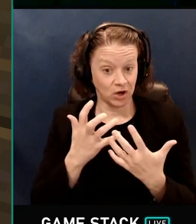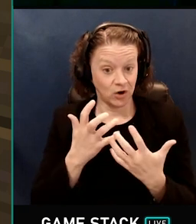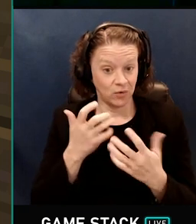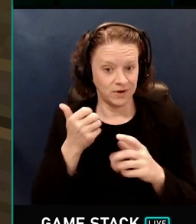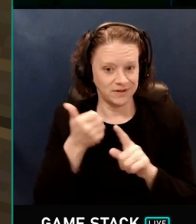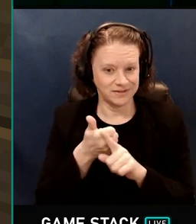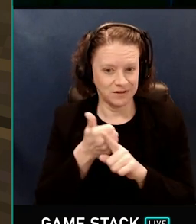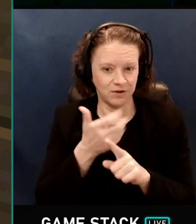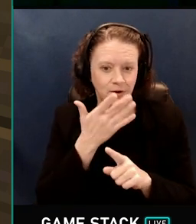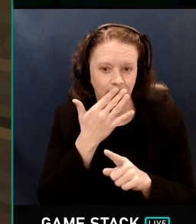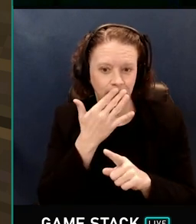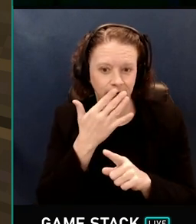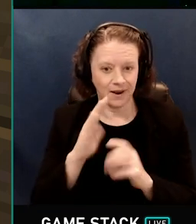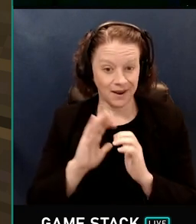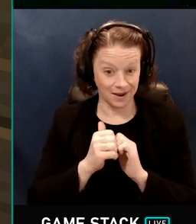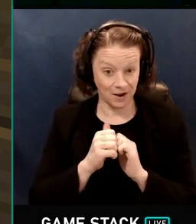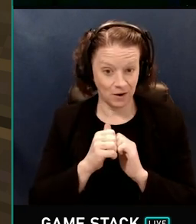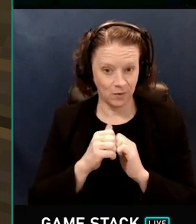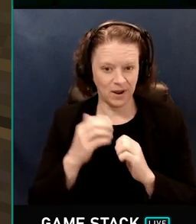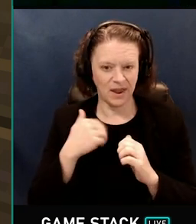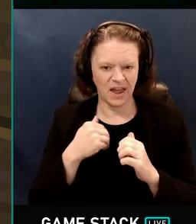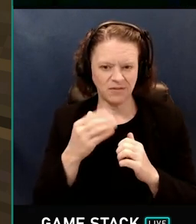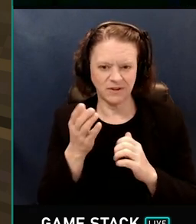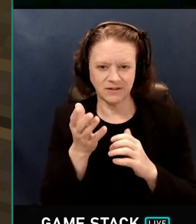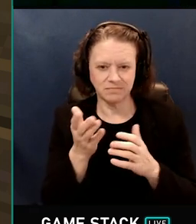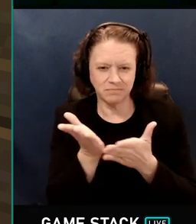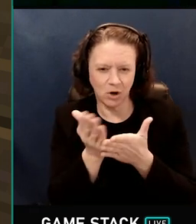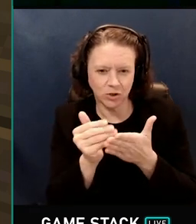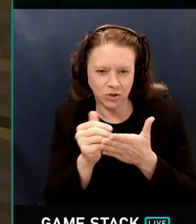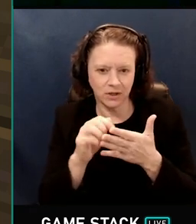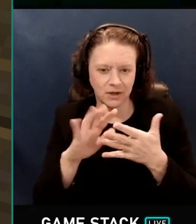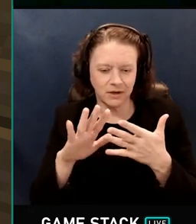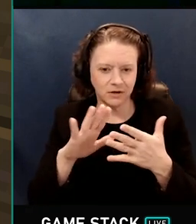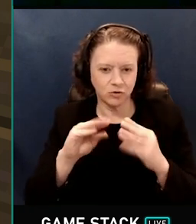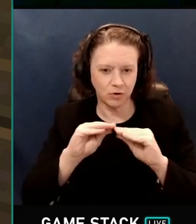semi transparent materials, and keeping track of the transmission color.